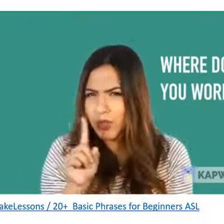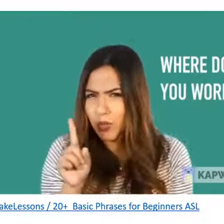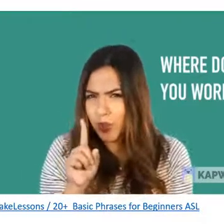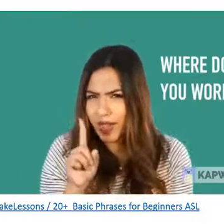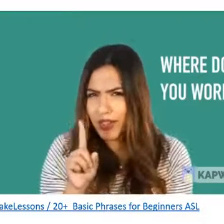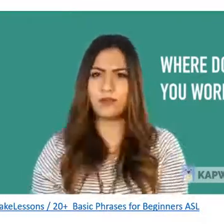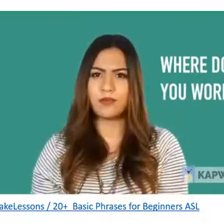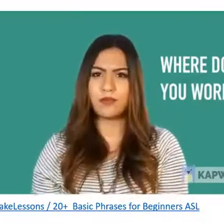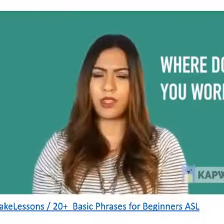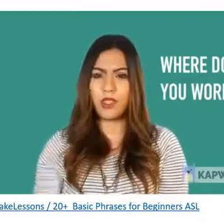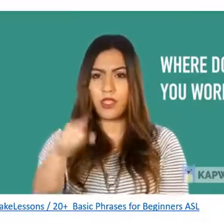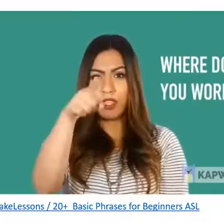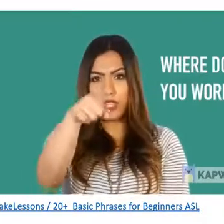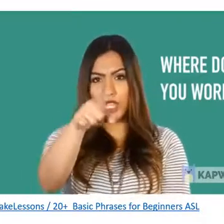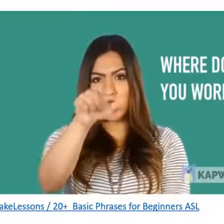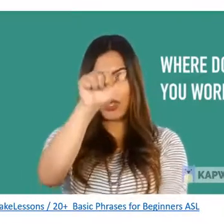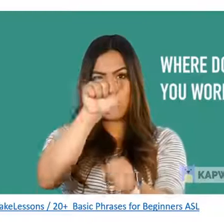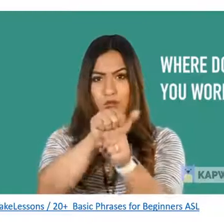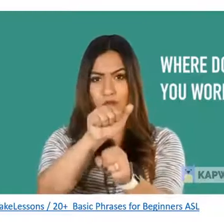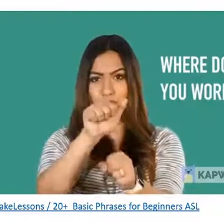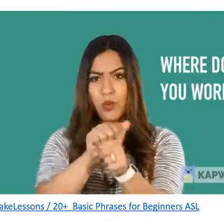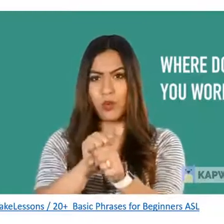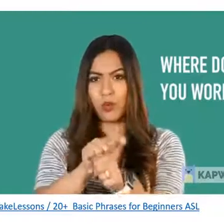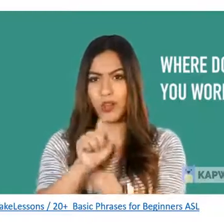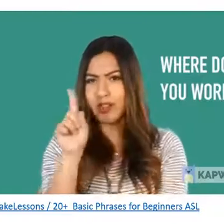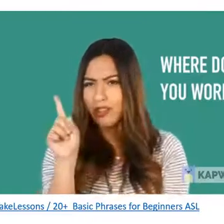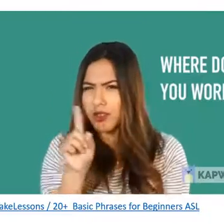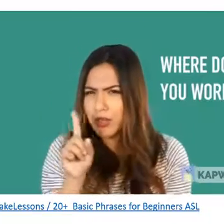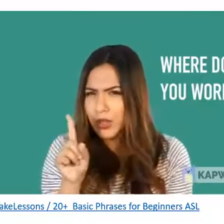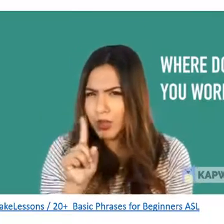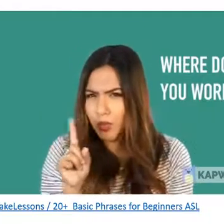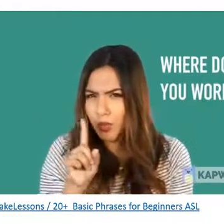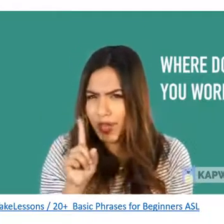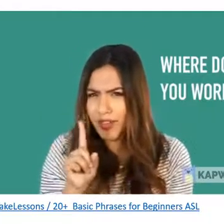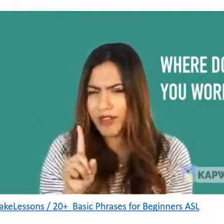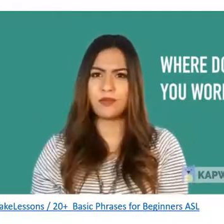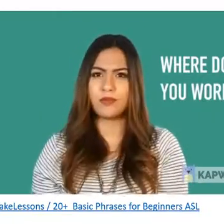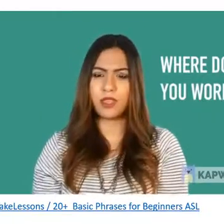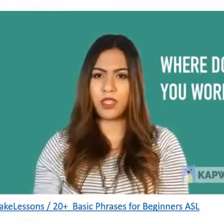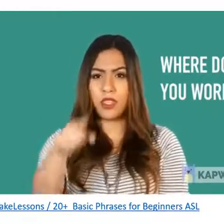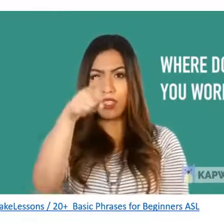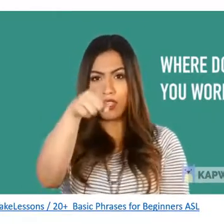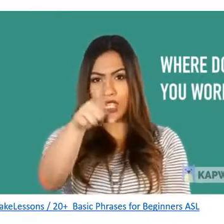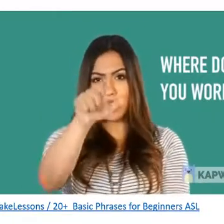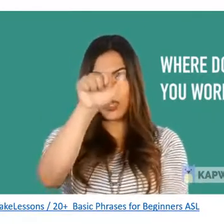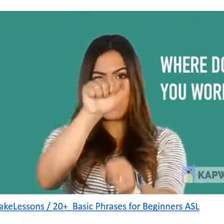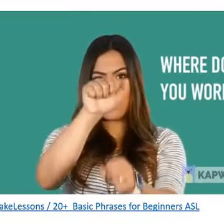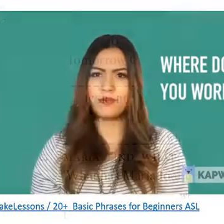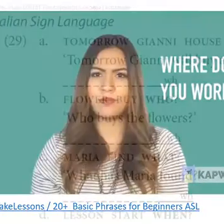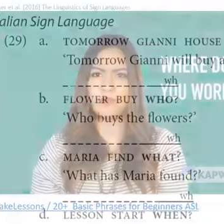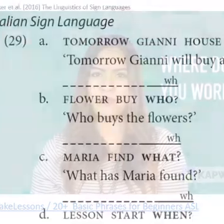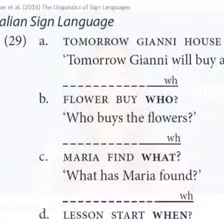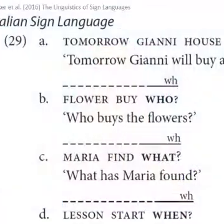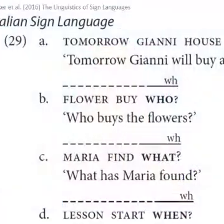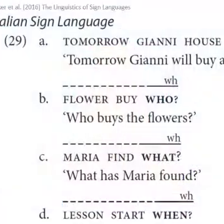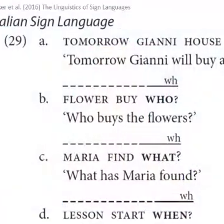word where to be articulated so there are a few differences between them but on for the